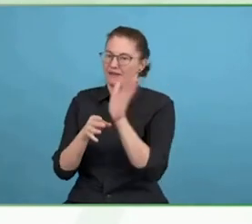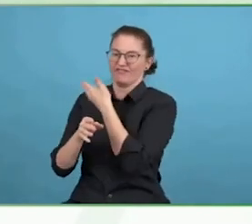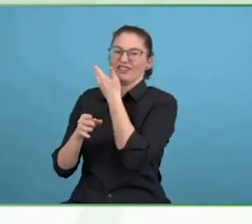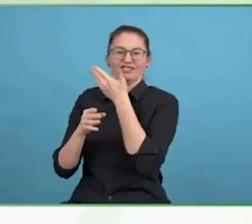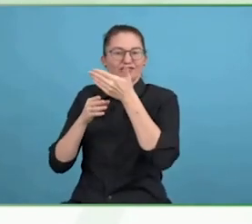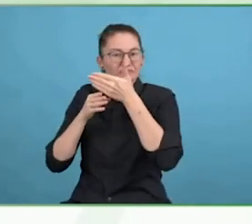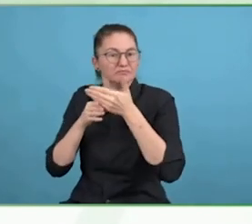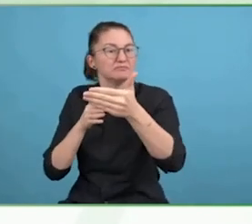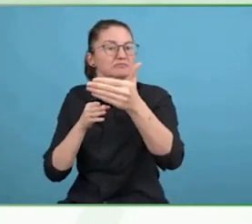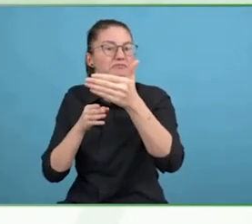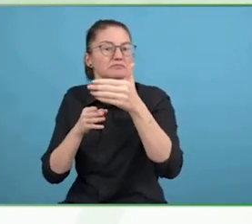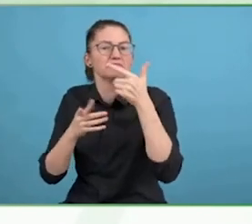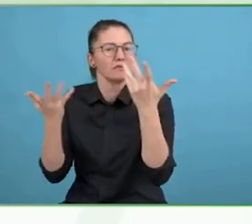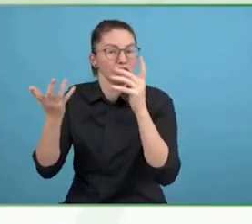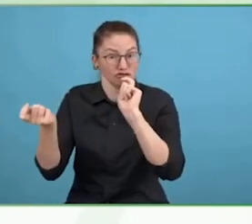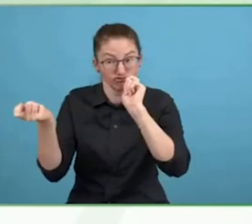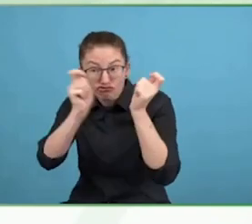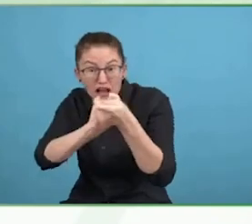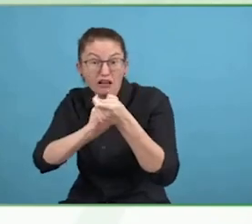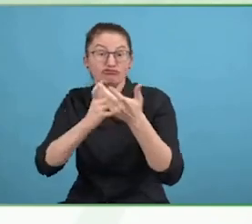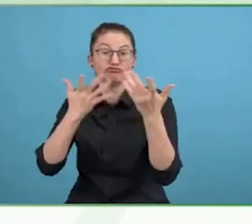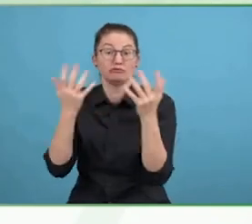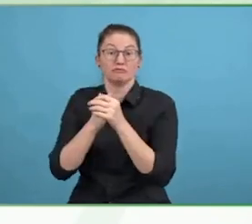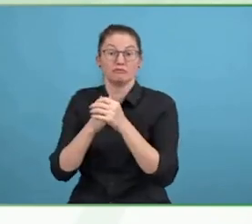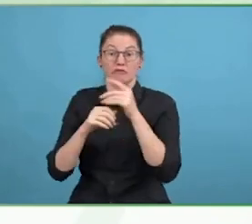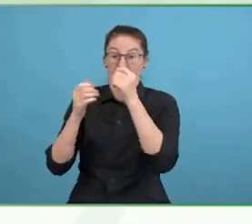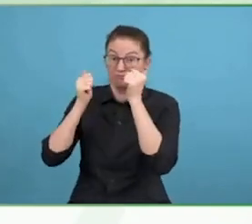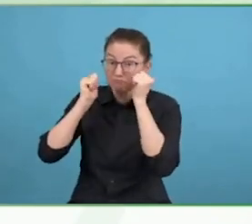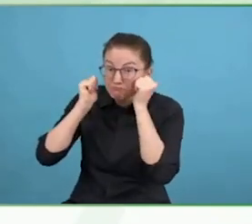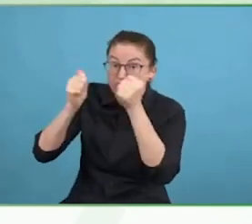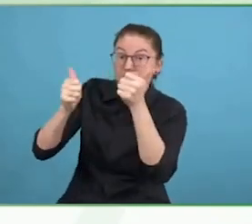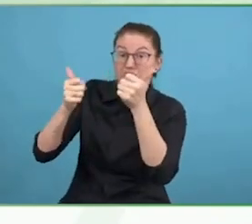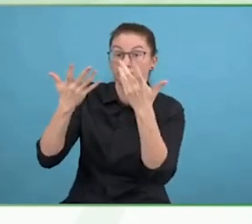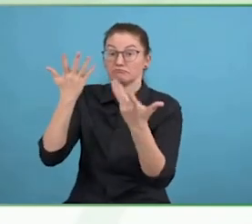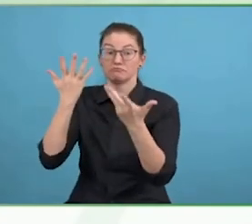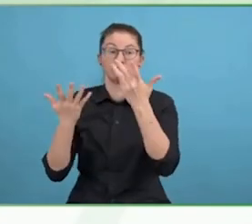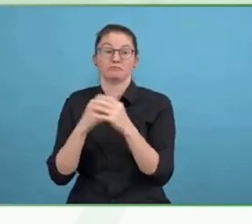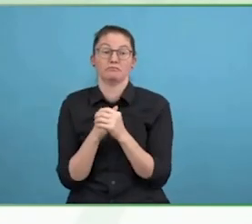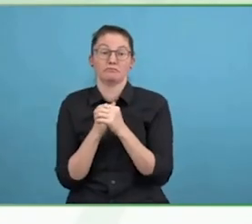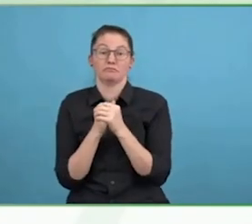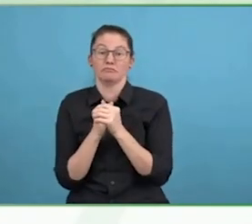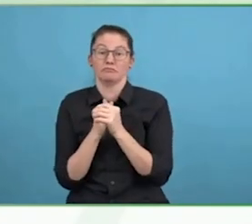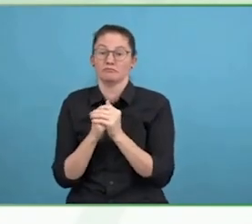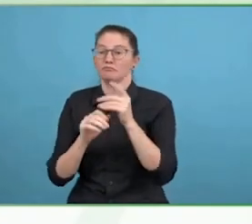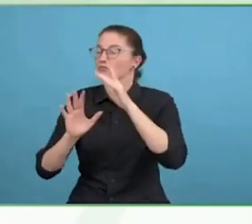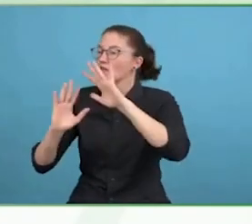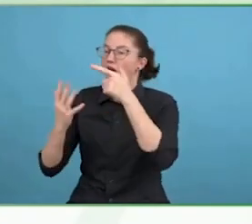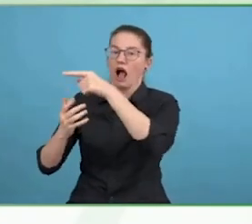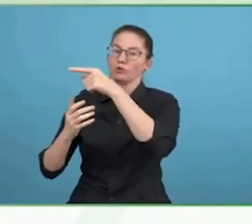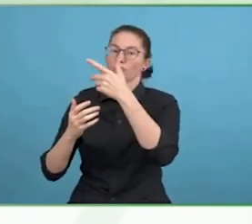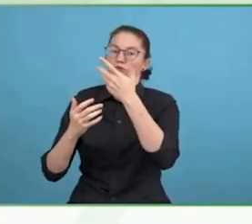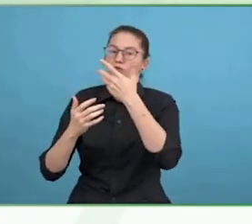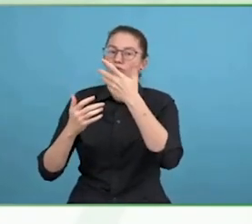We see the impact on these patients and their families of the consequences of diseases and illnesses.